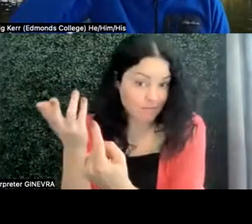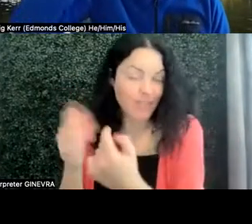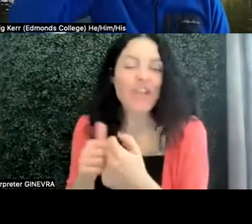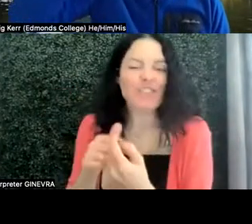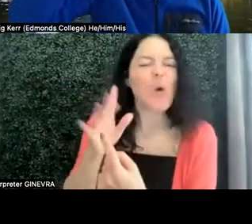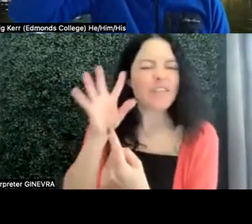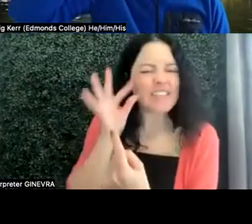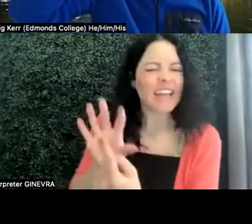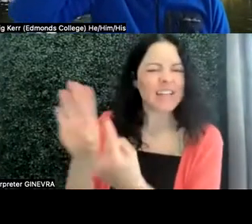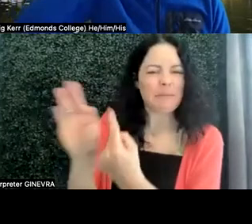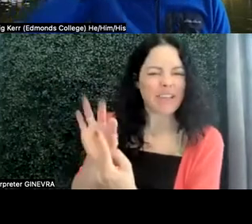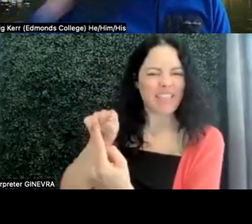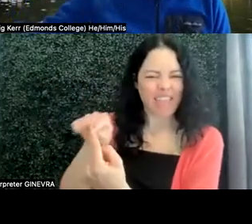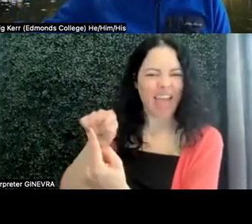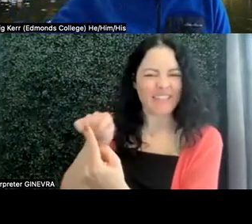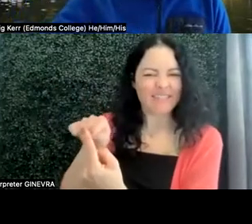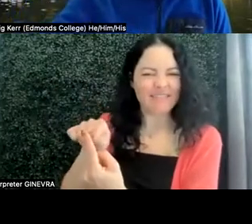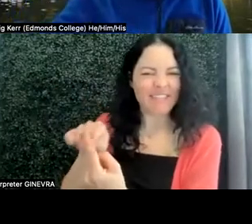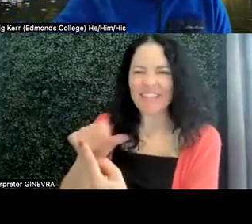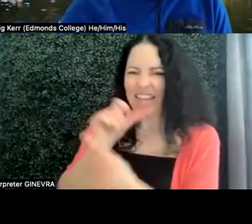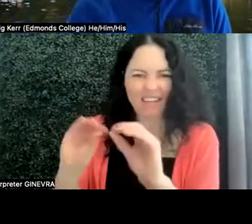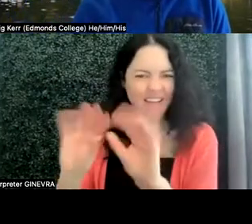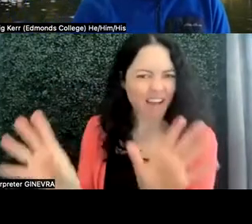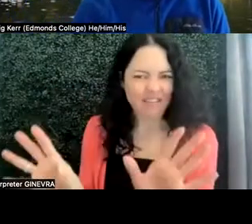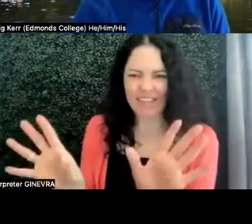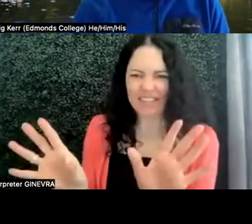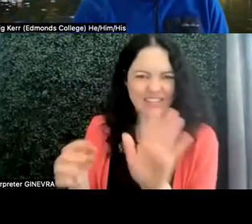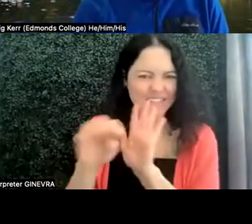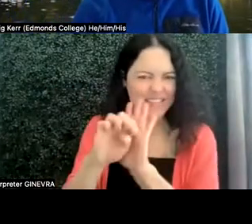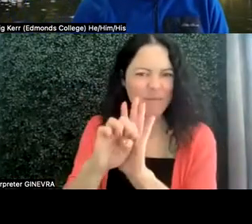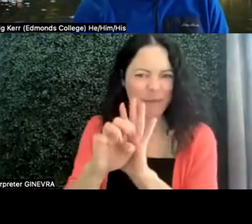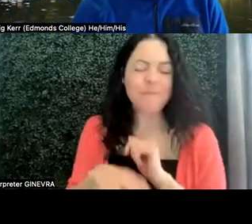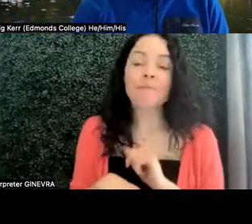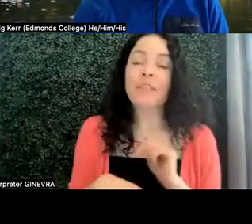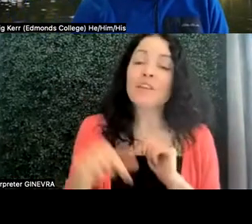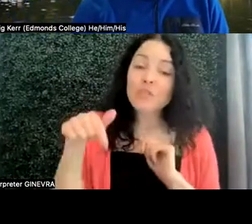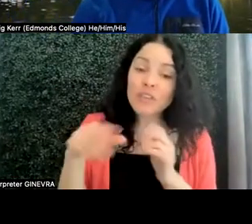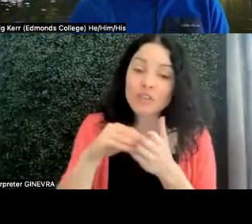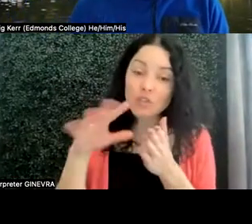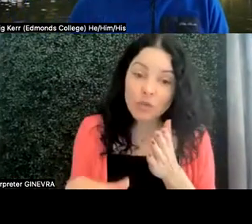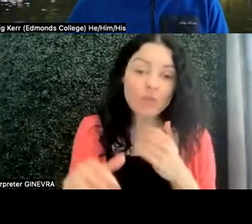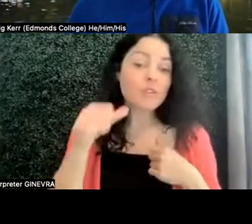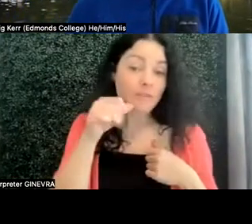And I wanted to talk about a student who was actually a female student.